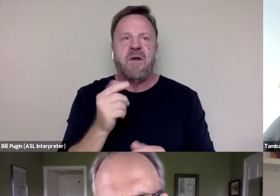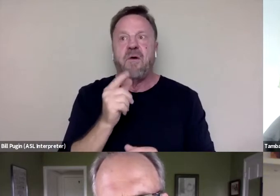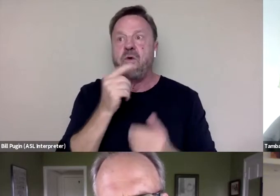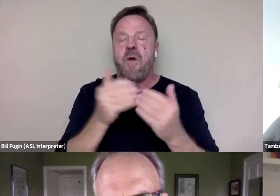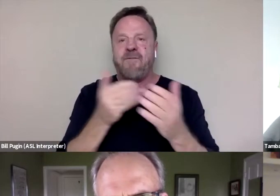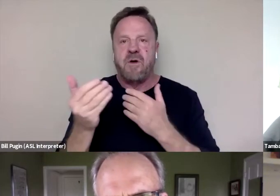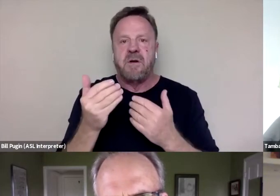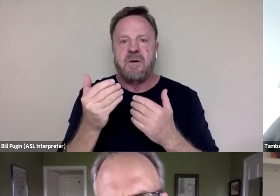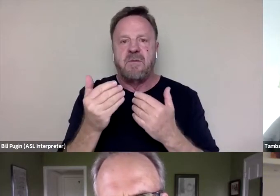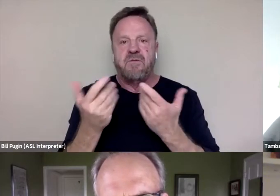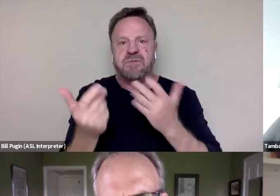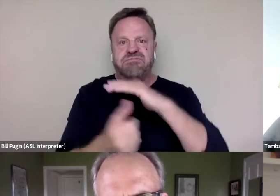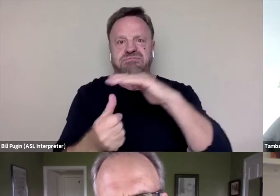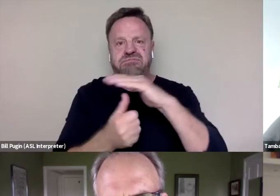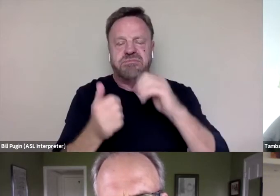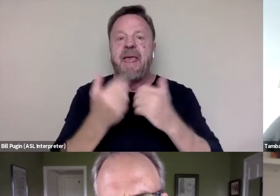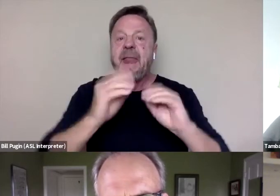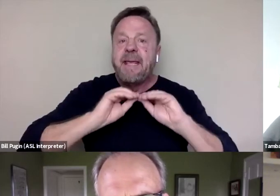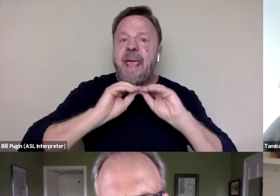And it came out in the middle of the